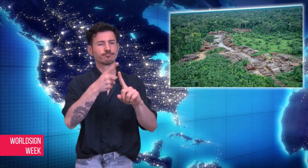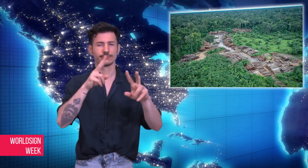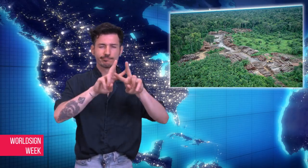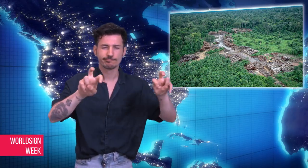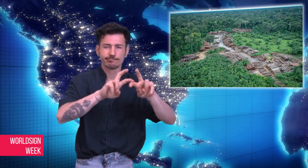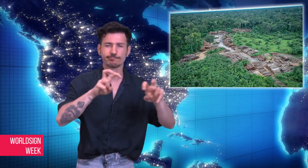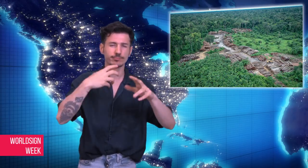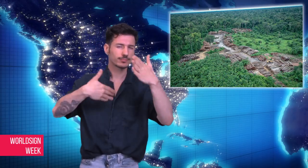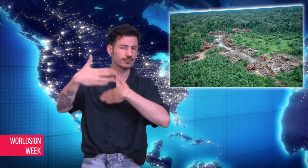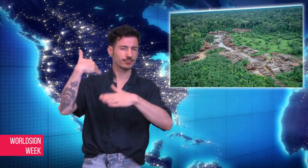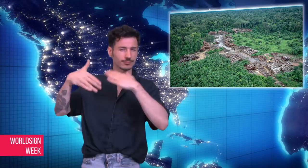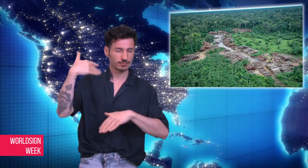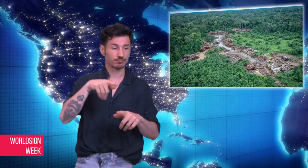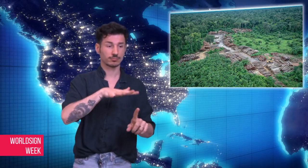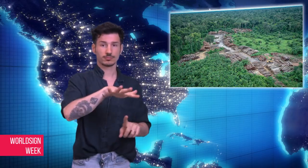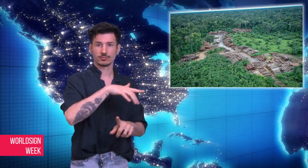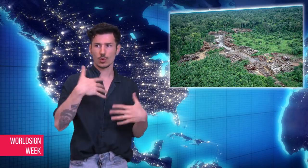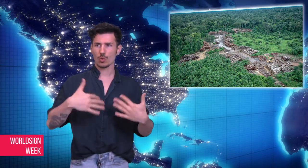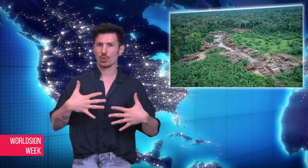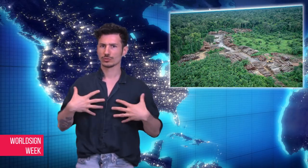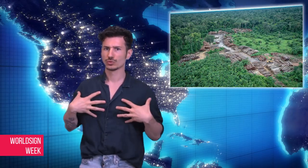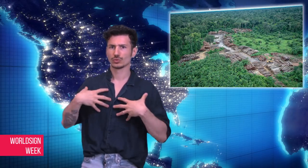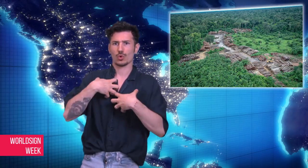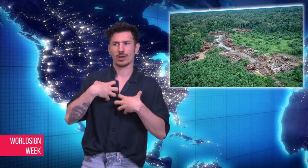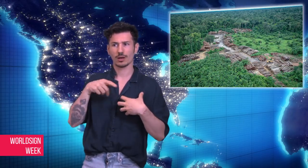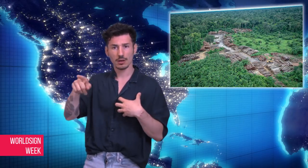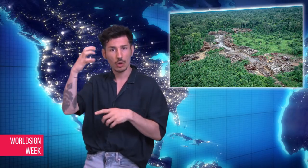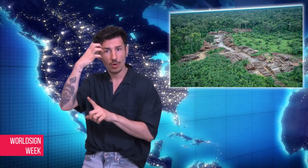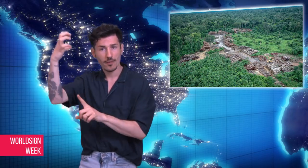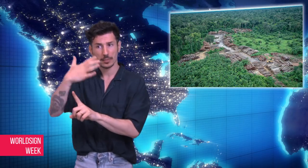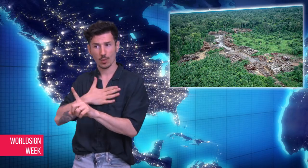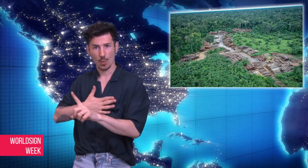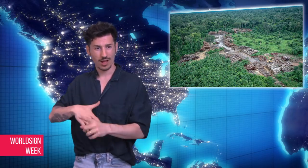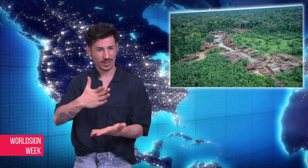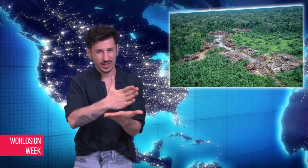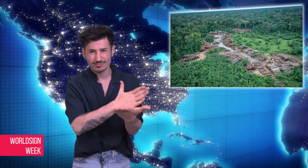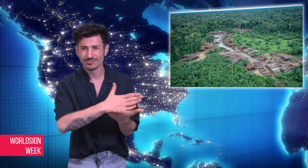indigenous people - less than 1 percent of the